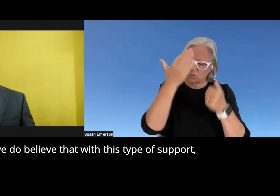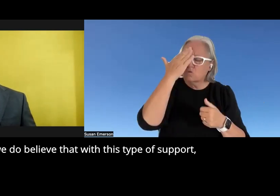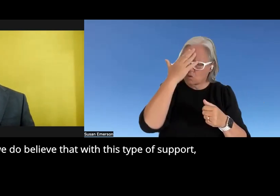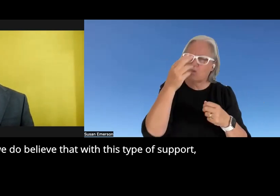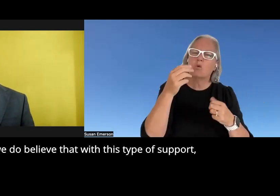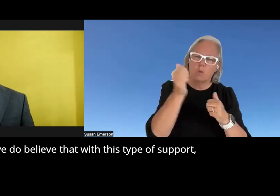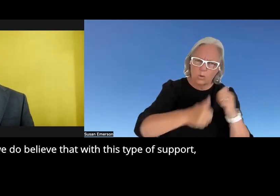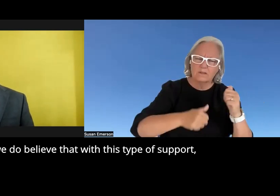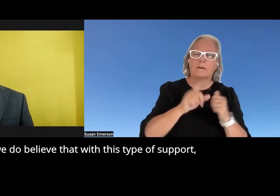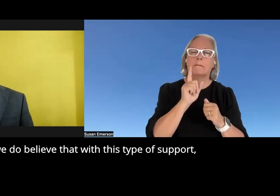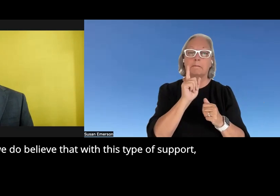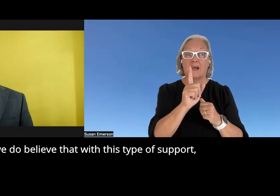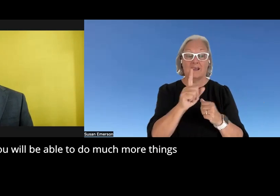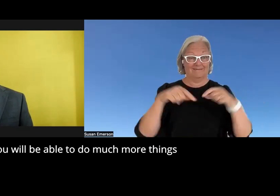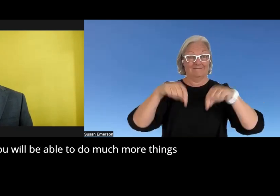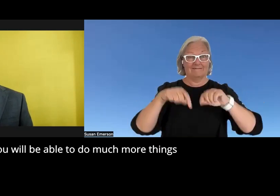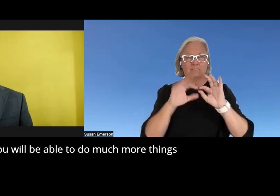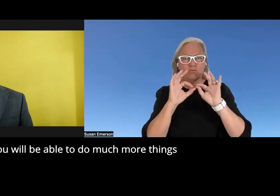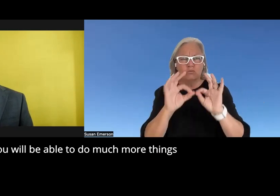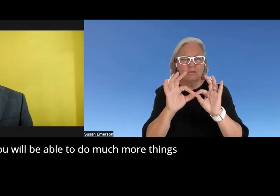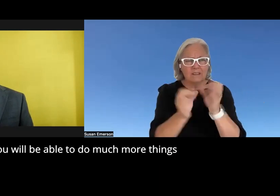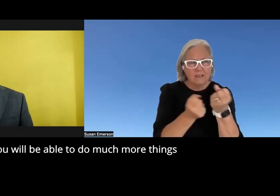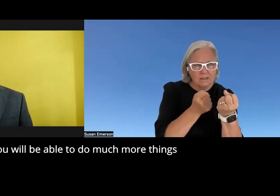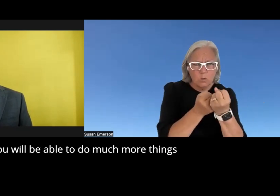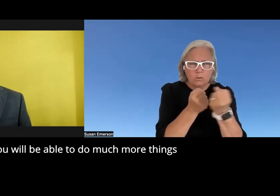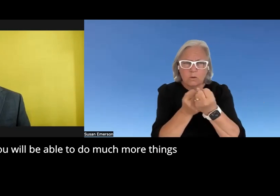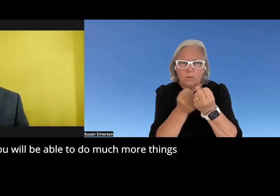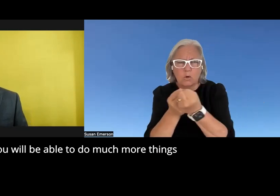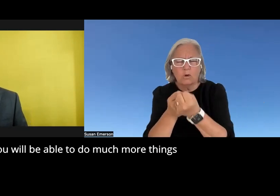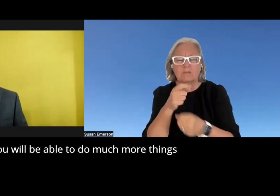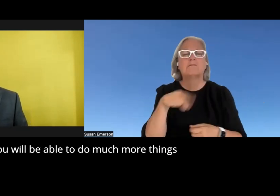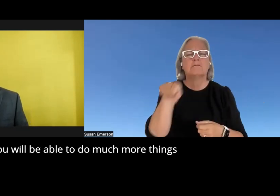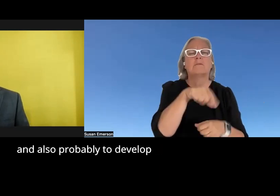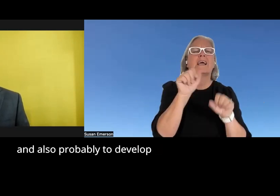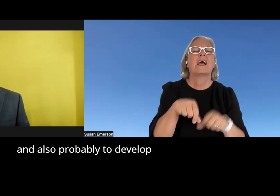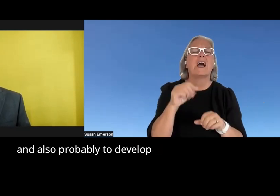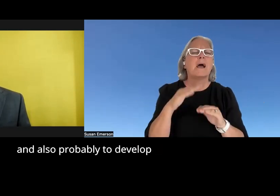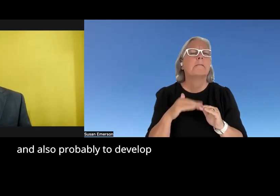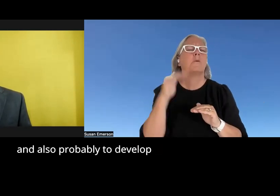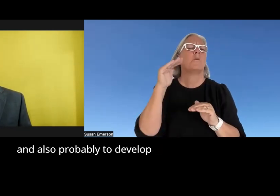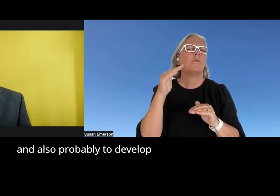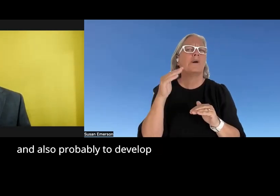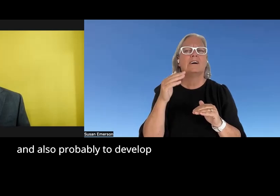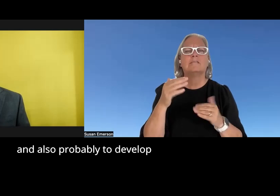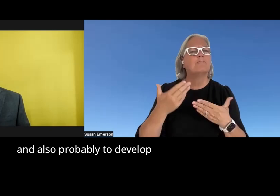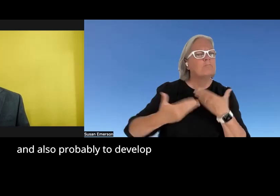with this type of support you will be able to do much more thing things and also ER probably